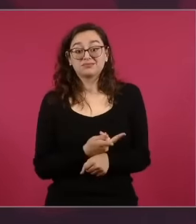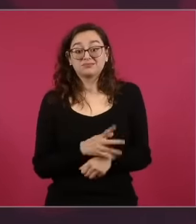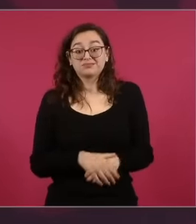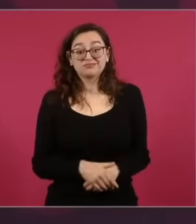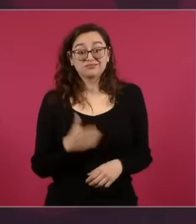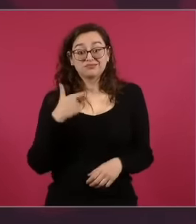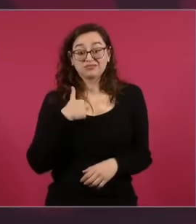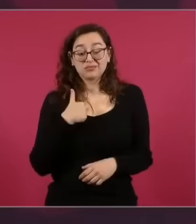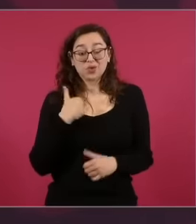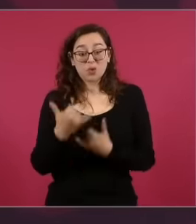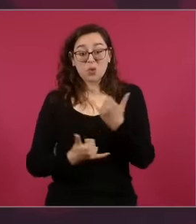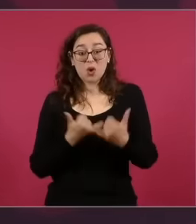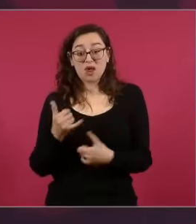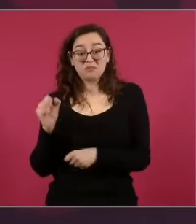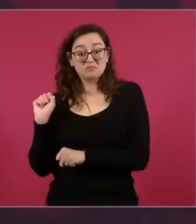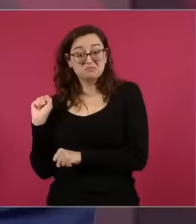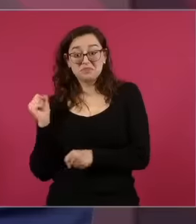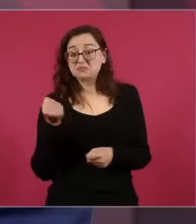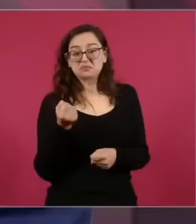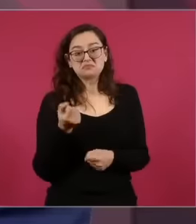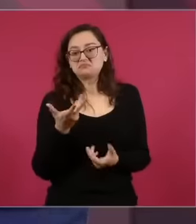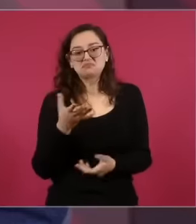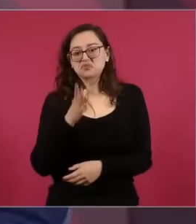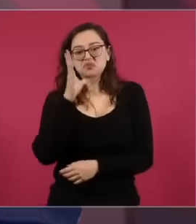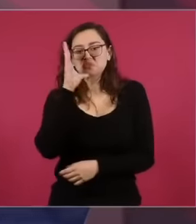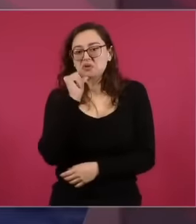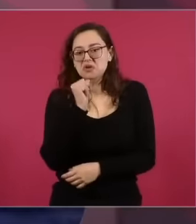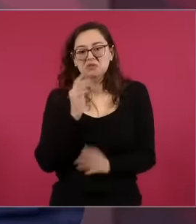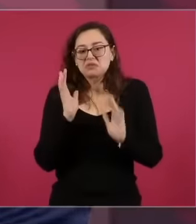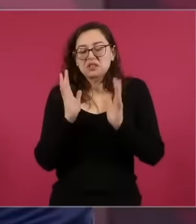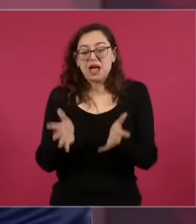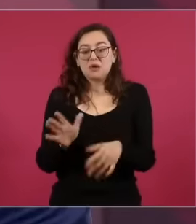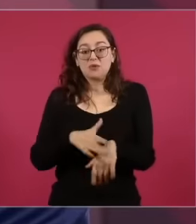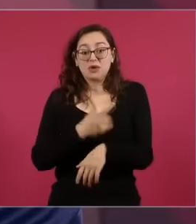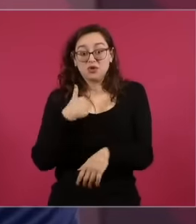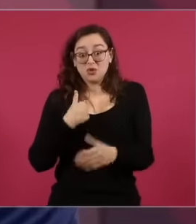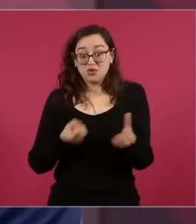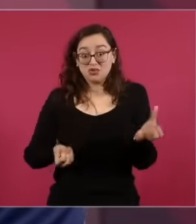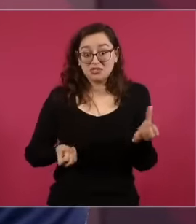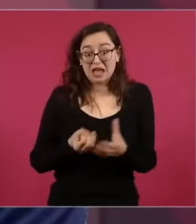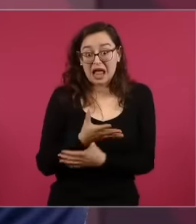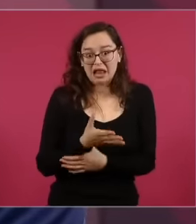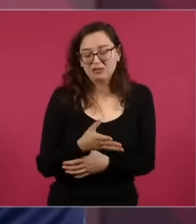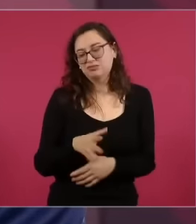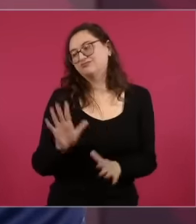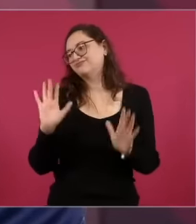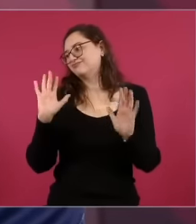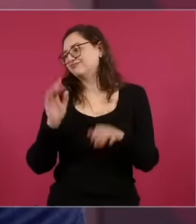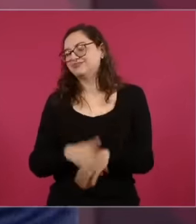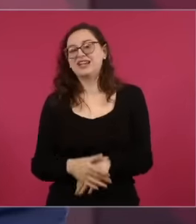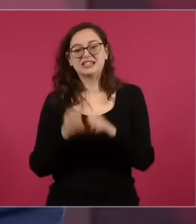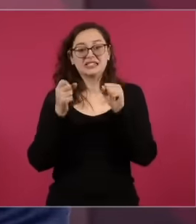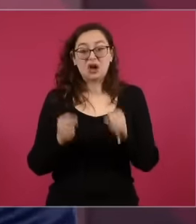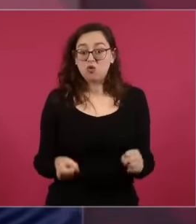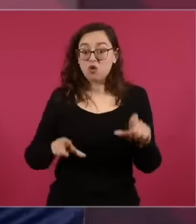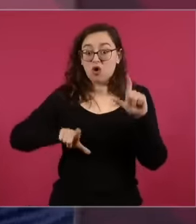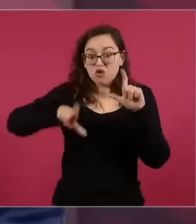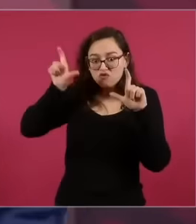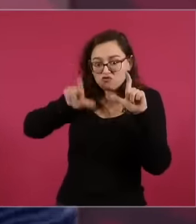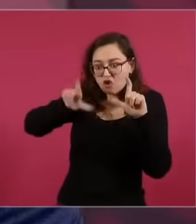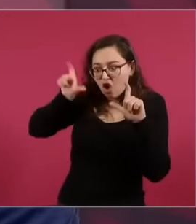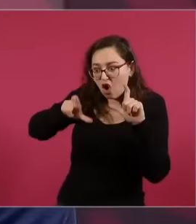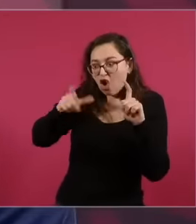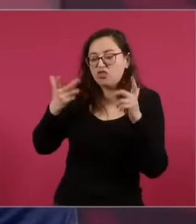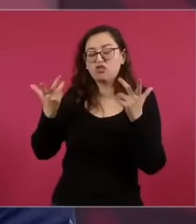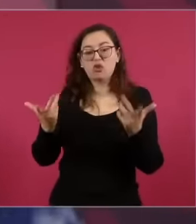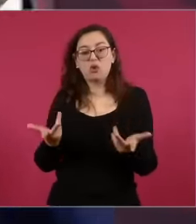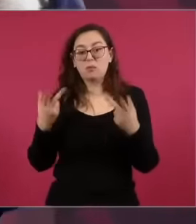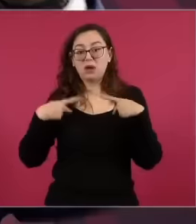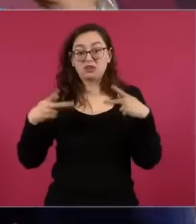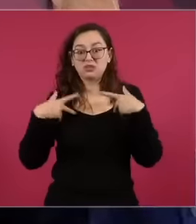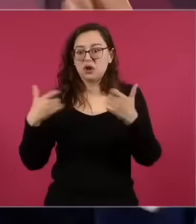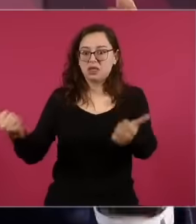if I go out on the field there are photos and I'm going to be talking to the people and also they are going